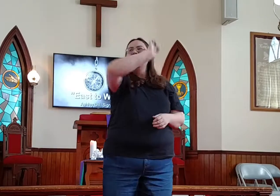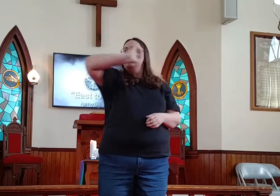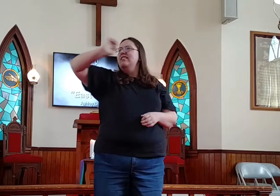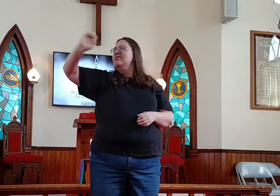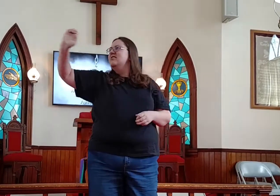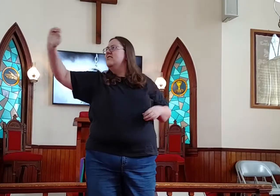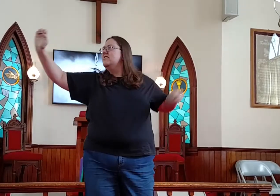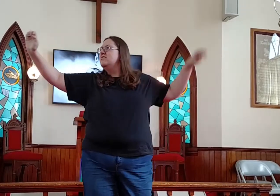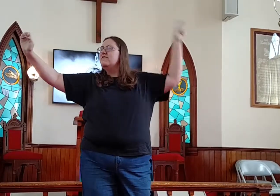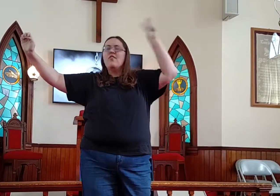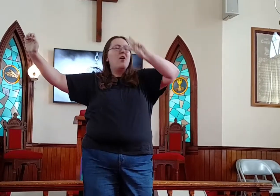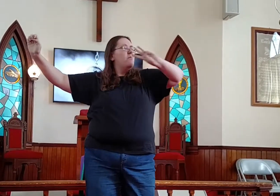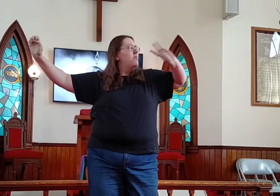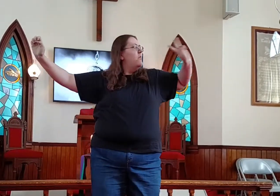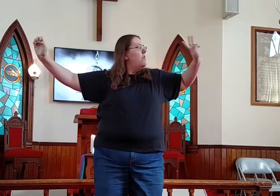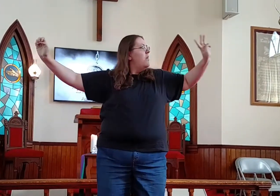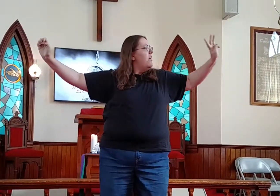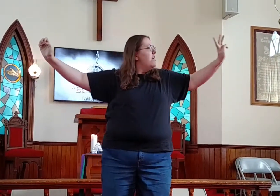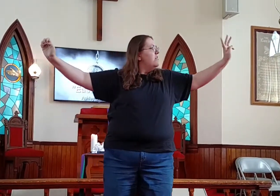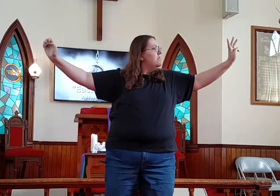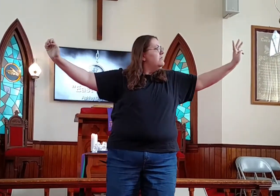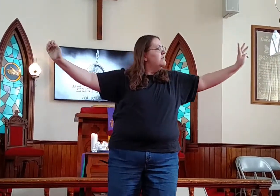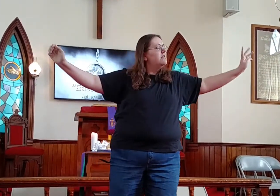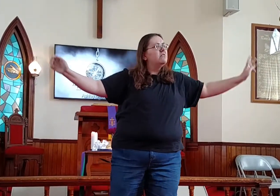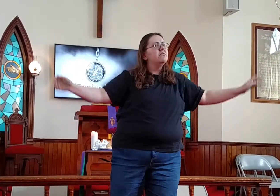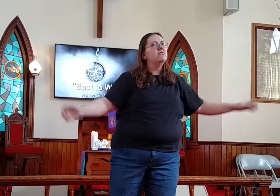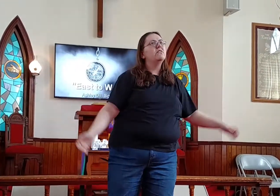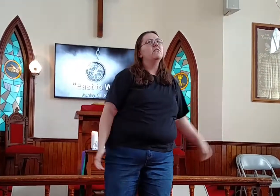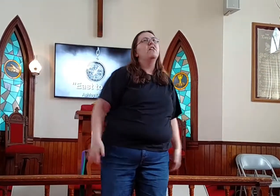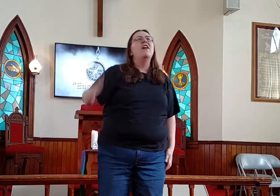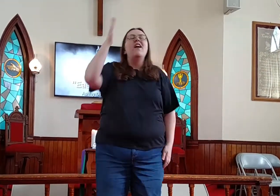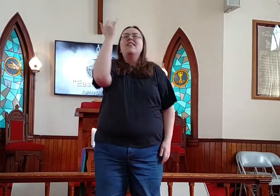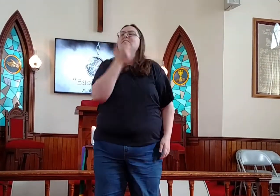The east is from the west